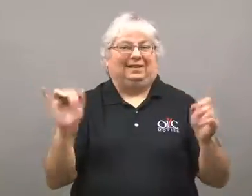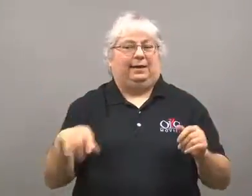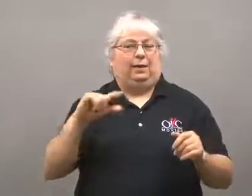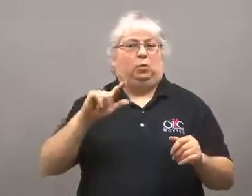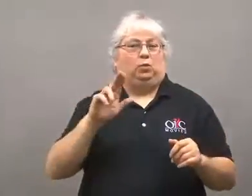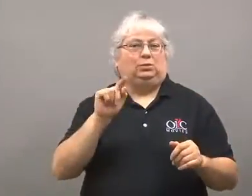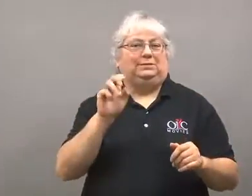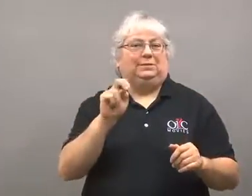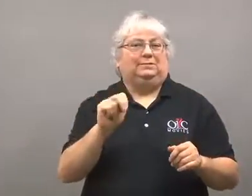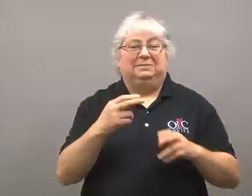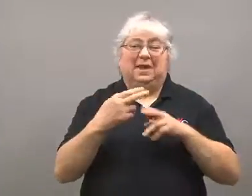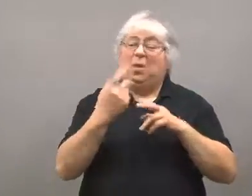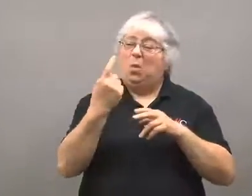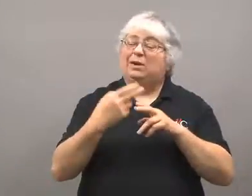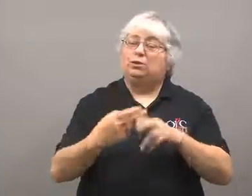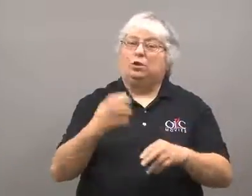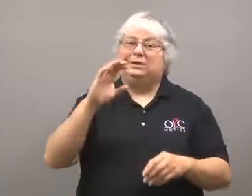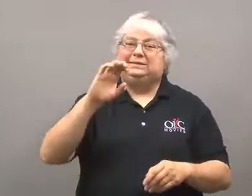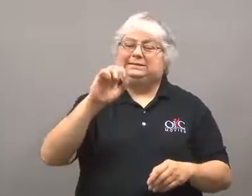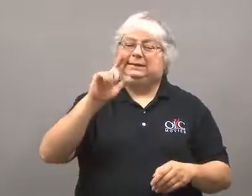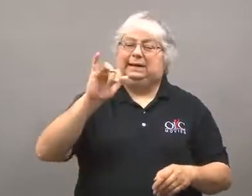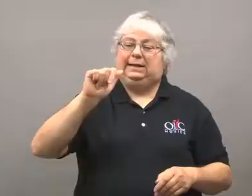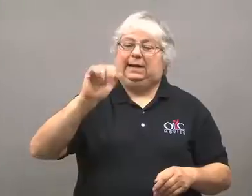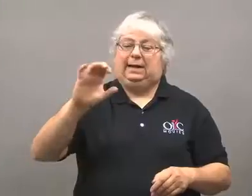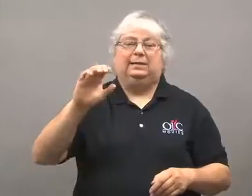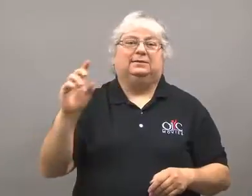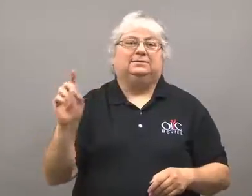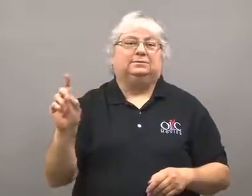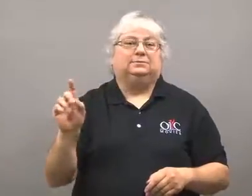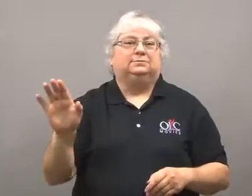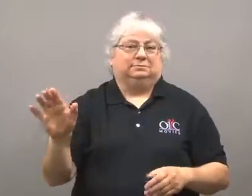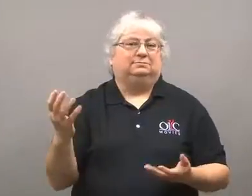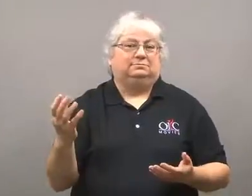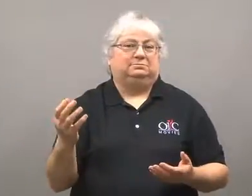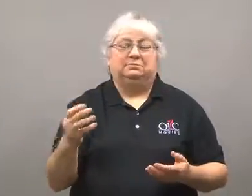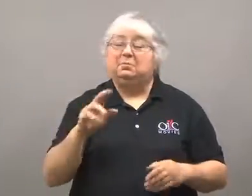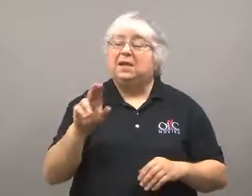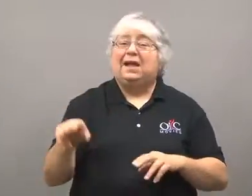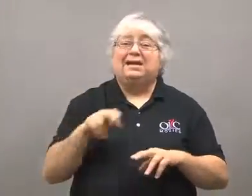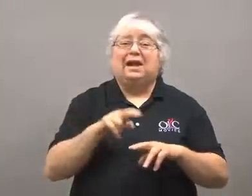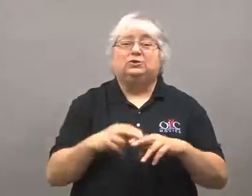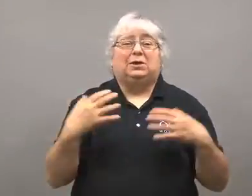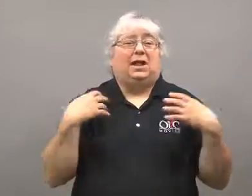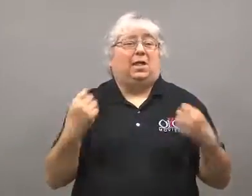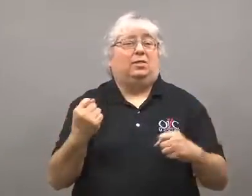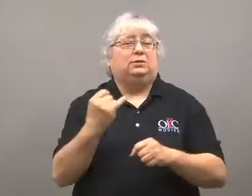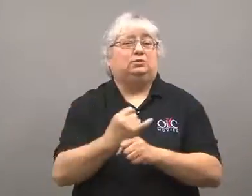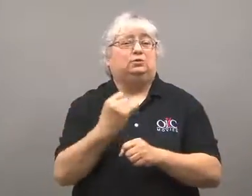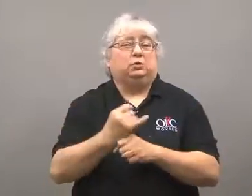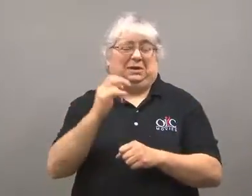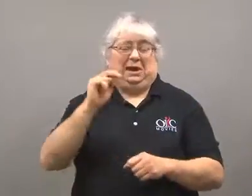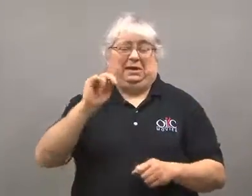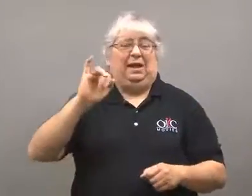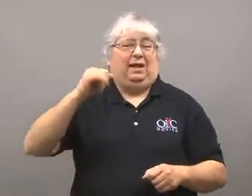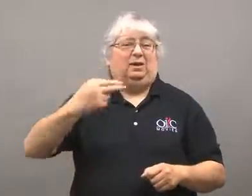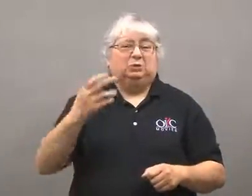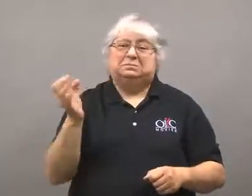One such gluten allergy is present in celiac disease.